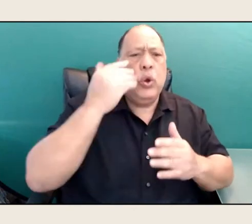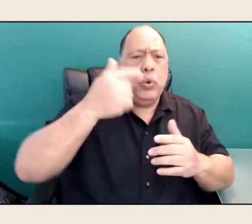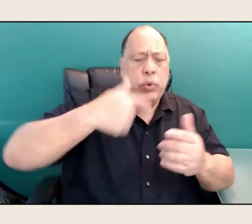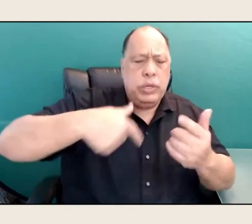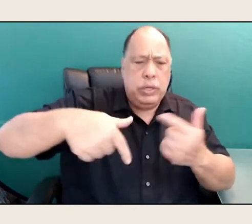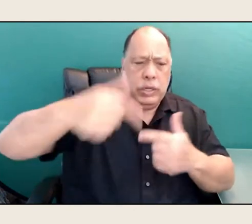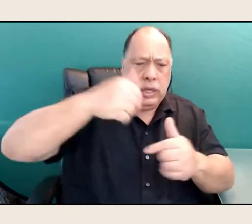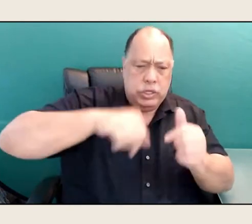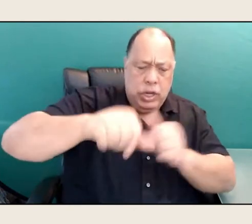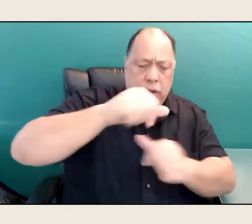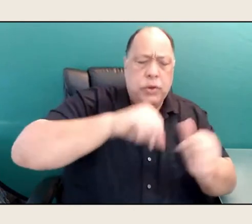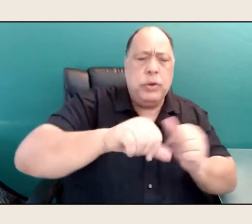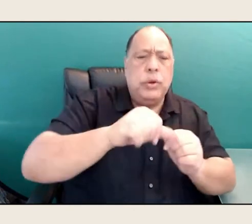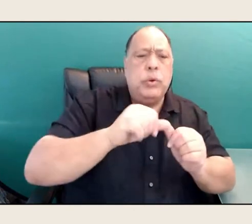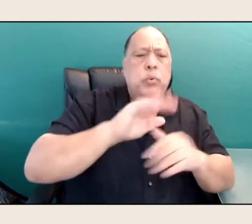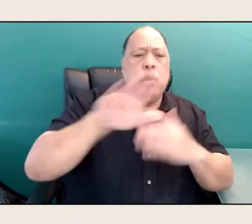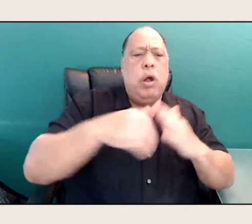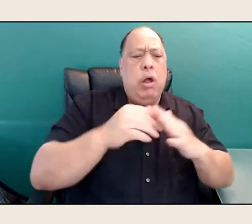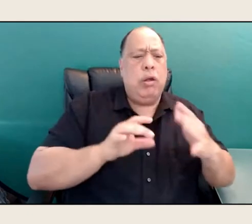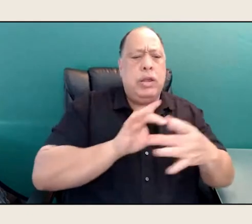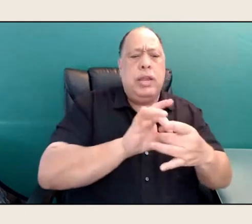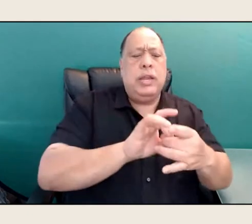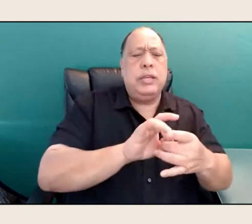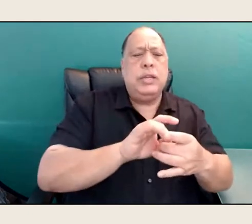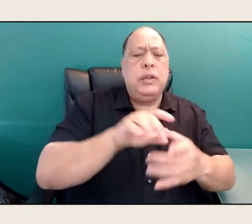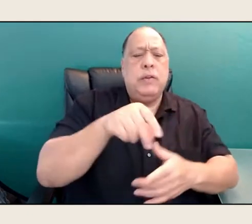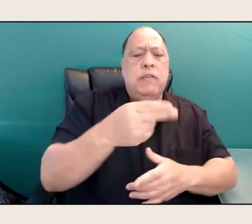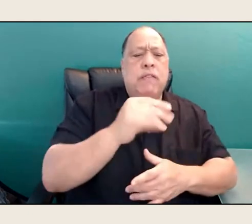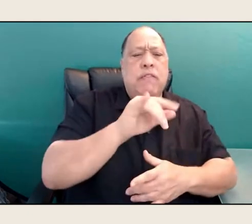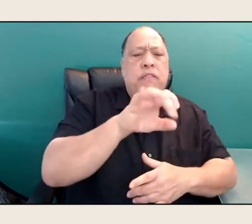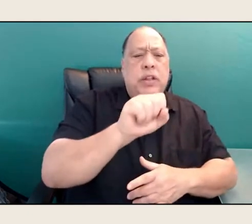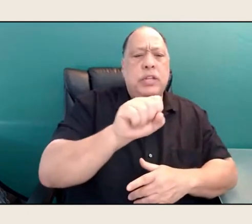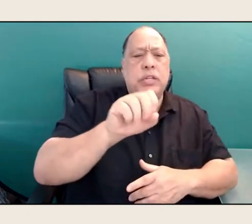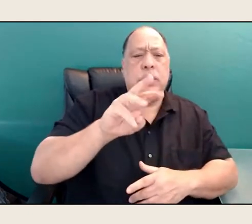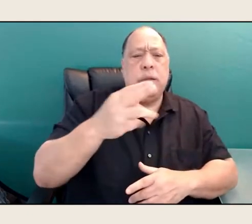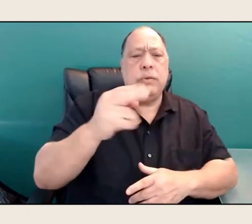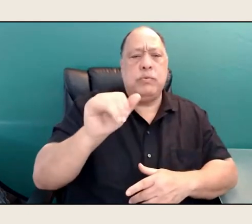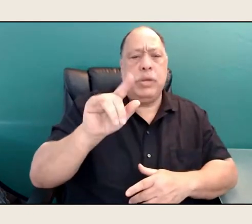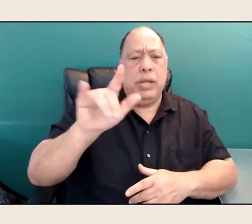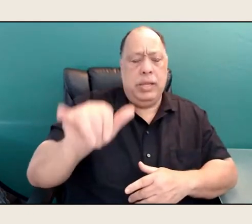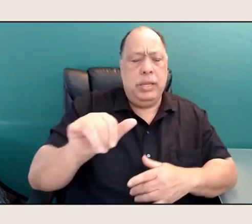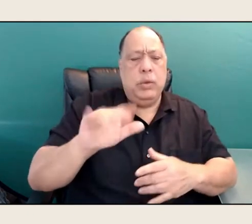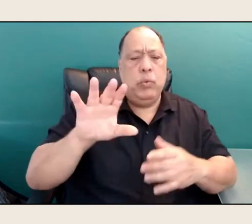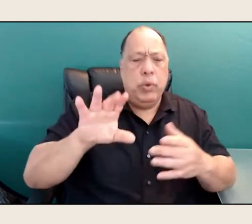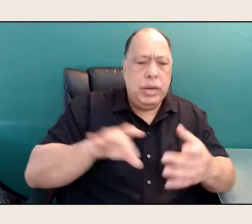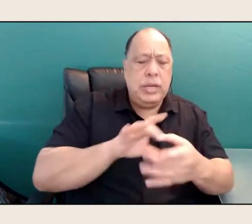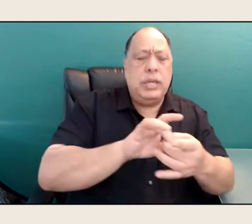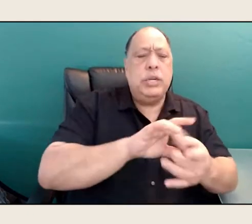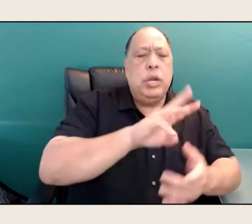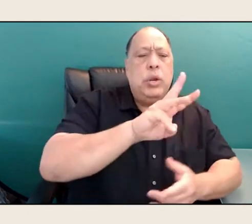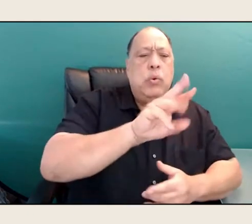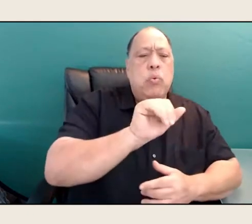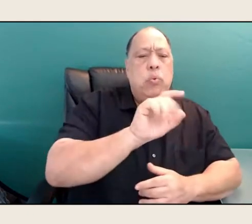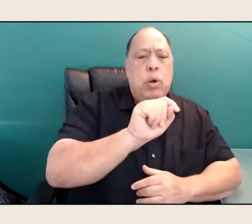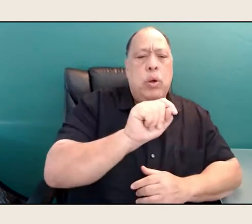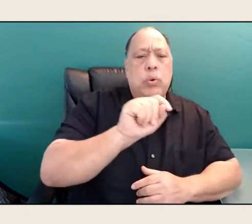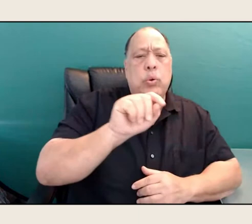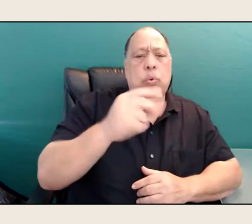And we're all connected to Phillis Wheatley, and we're all connected to Walt Whitman, and we're connected with each other. There's a relationship.